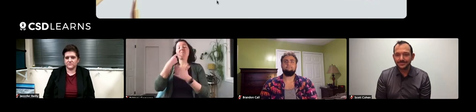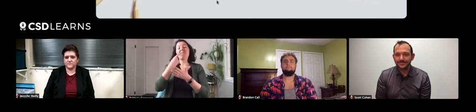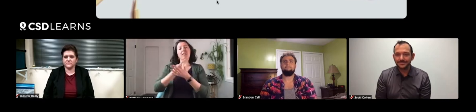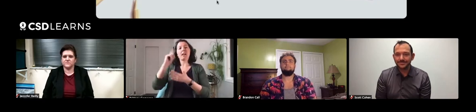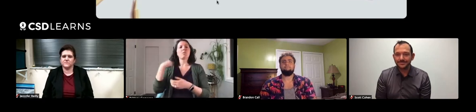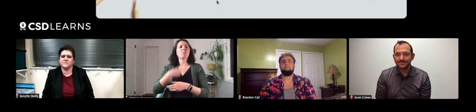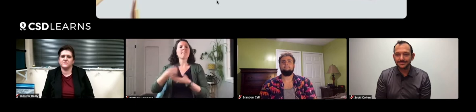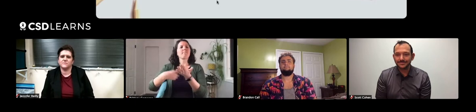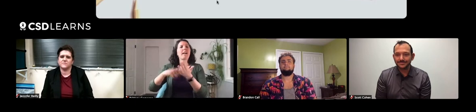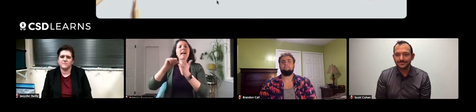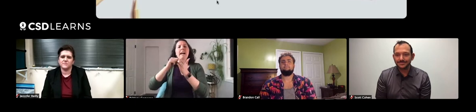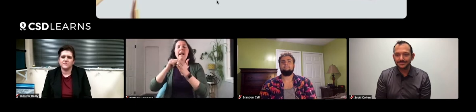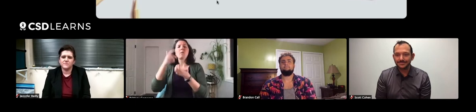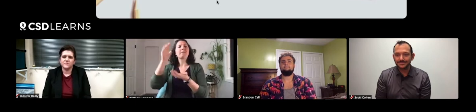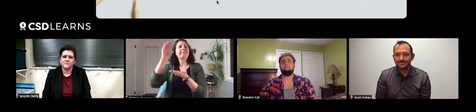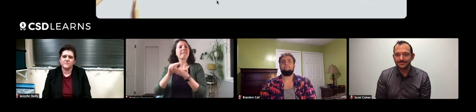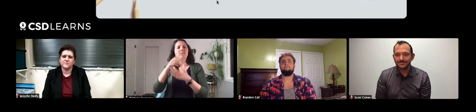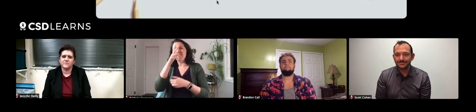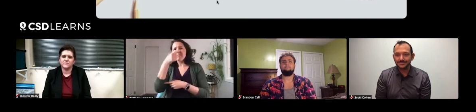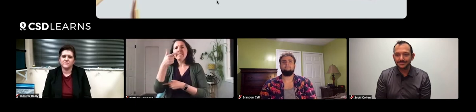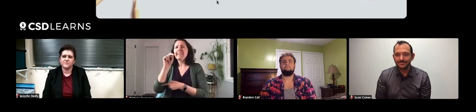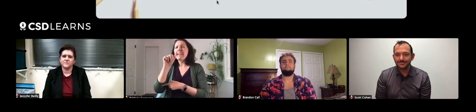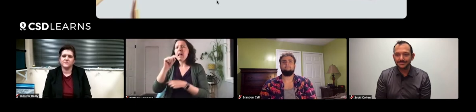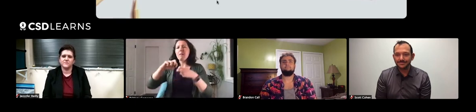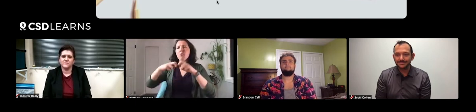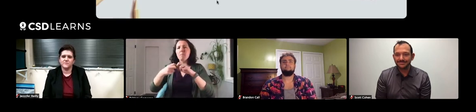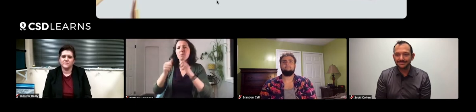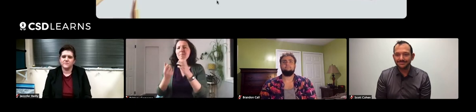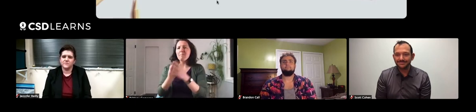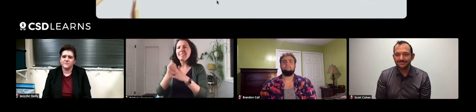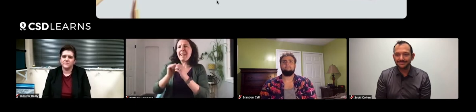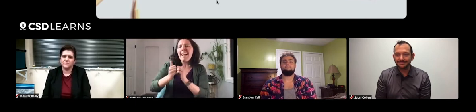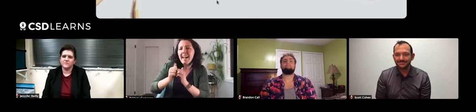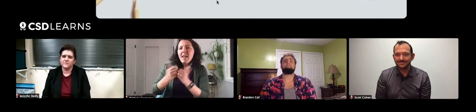One example is how to minimize or get rid of a gnat problem that you may have.